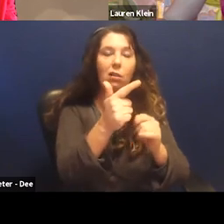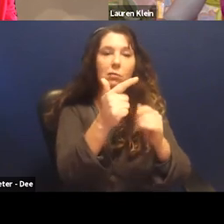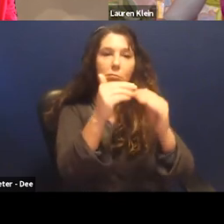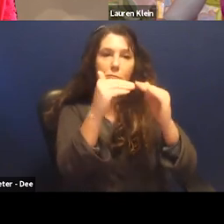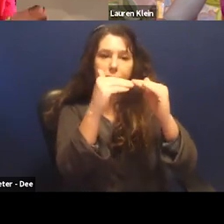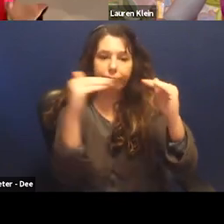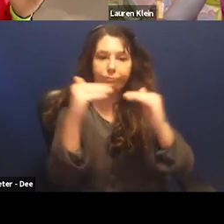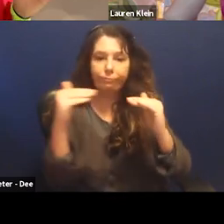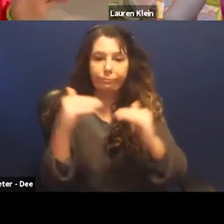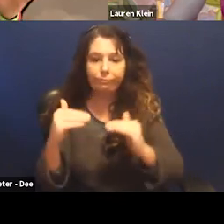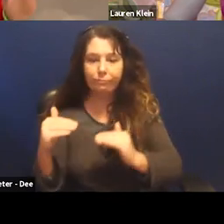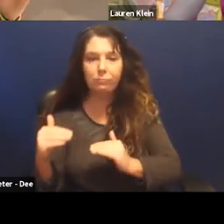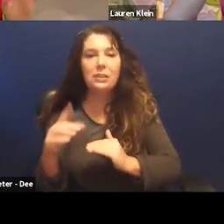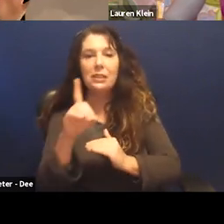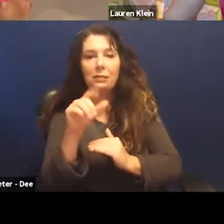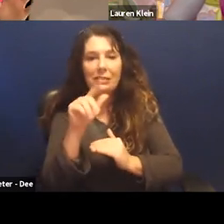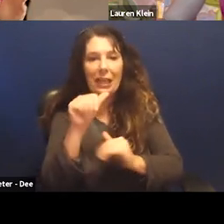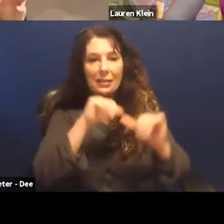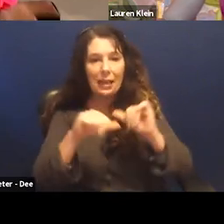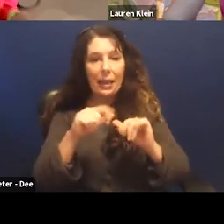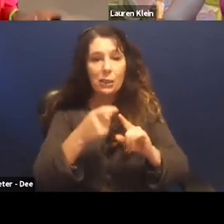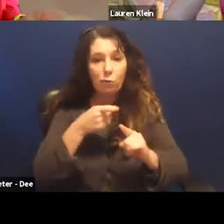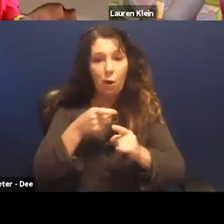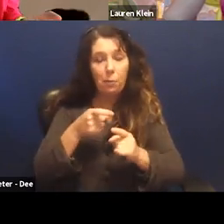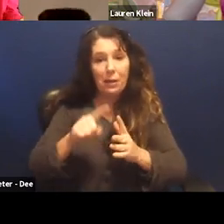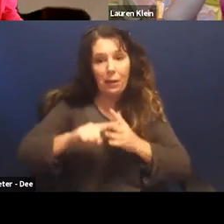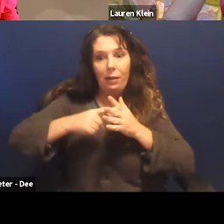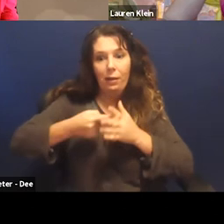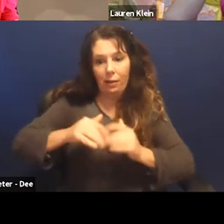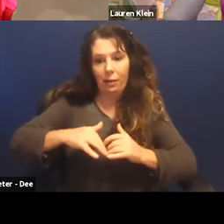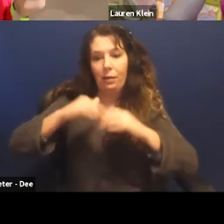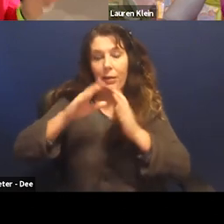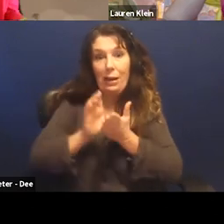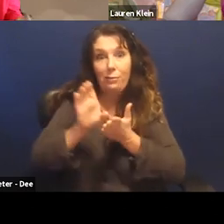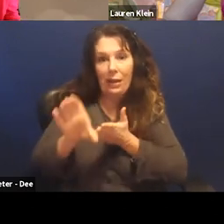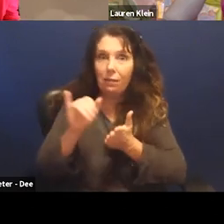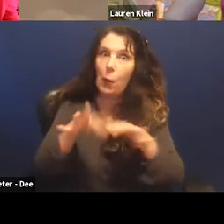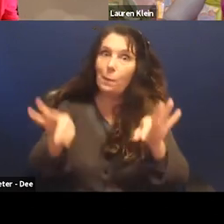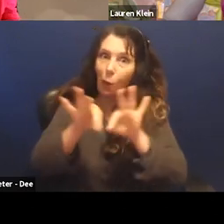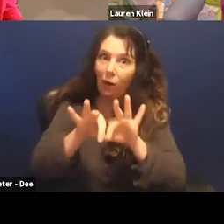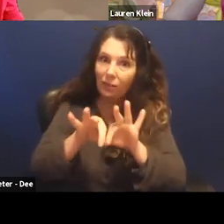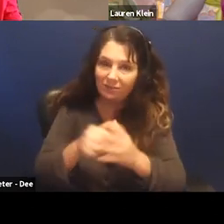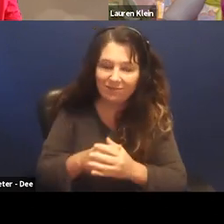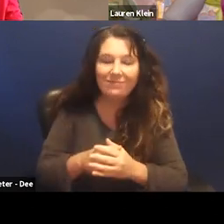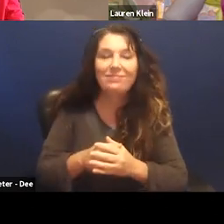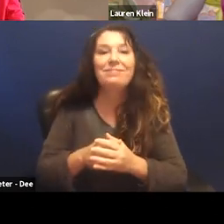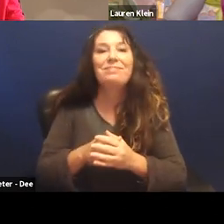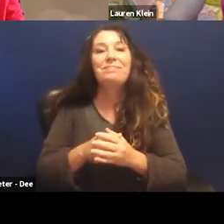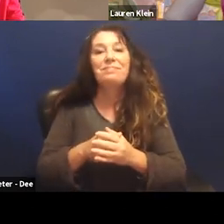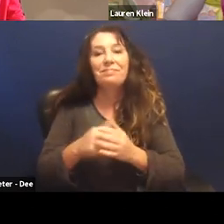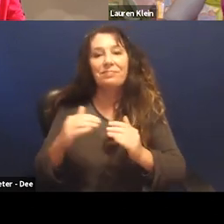So from inception and funding, which actually are particularly important for setting the stage for what happens next.